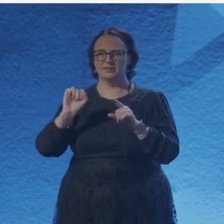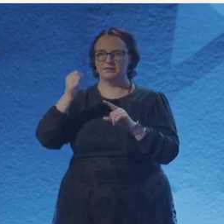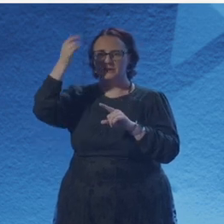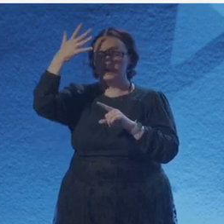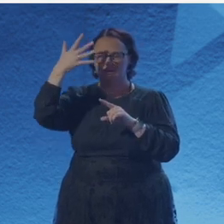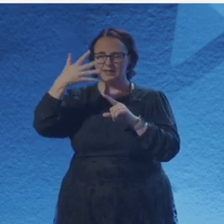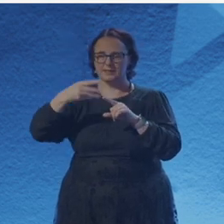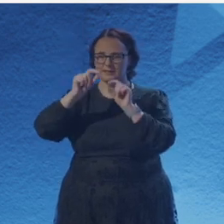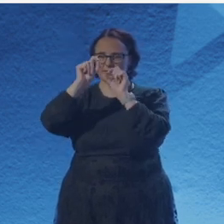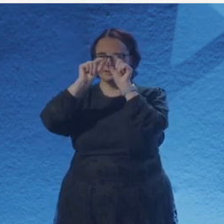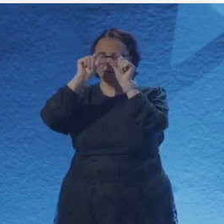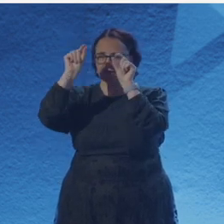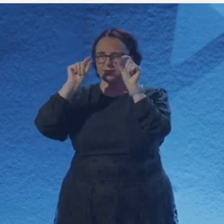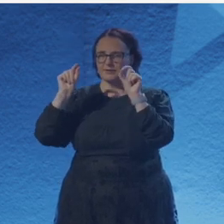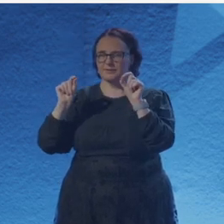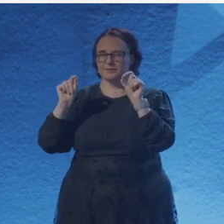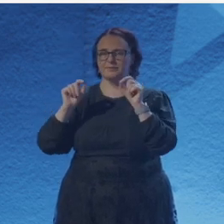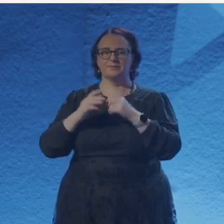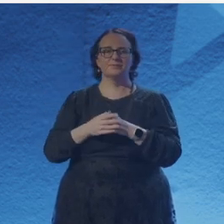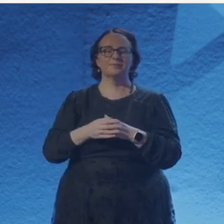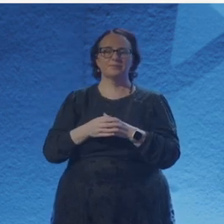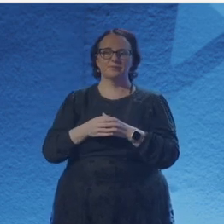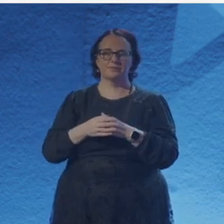Remembering how the waterfall made rainbows,